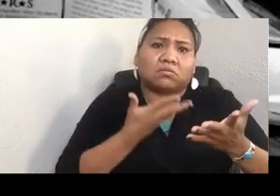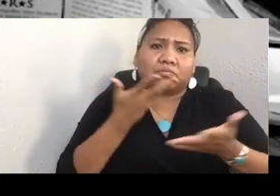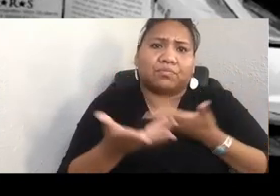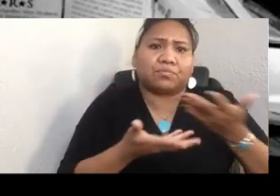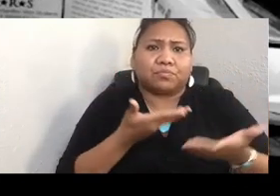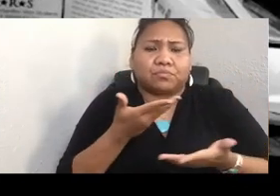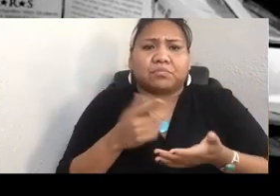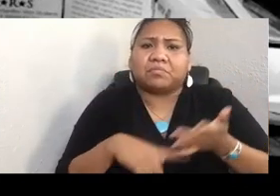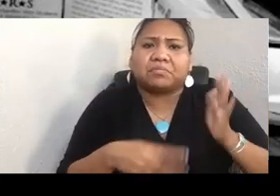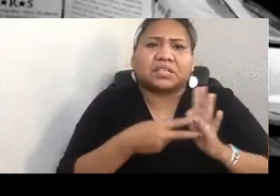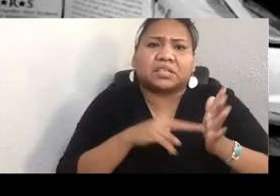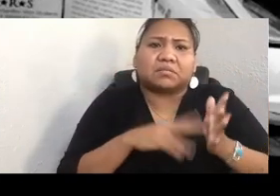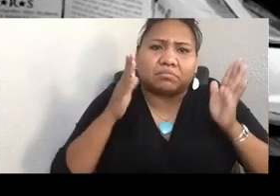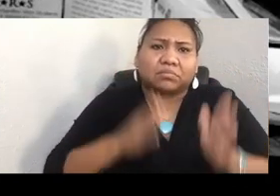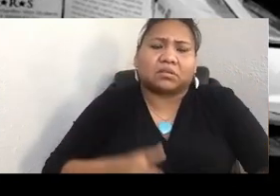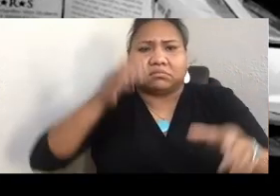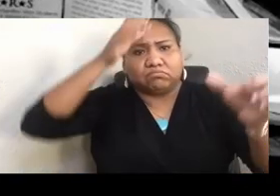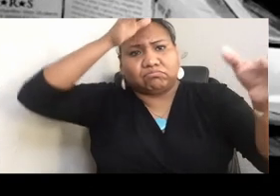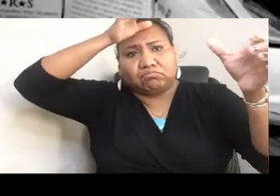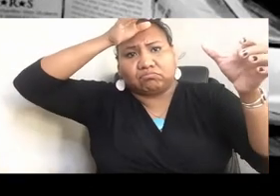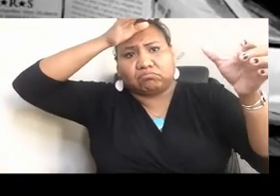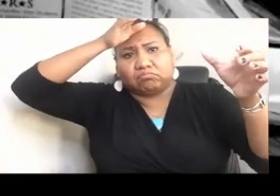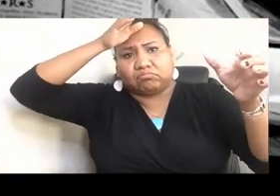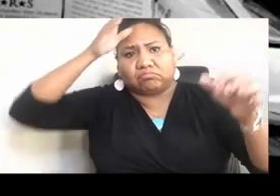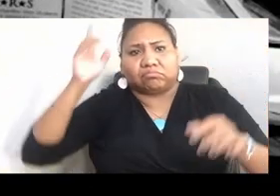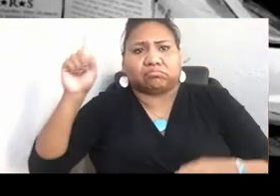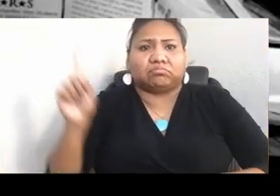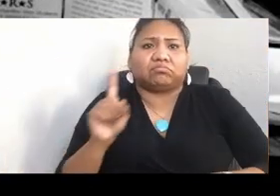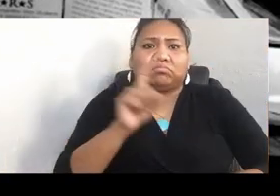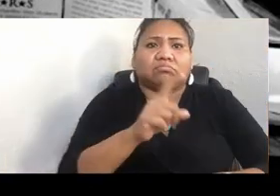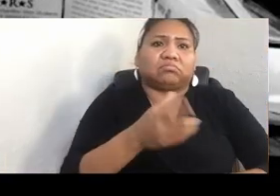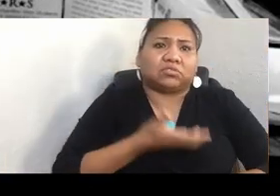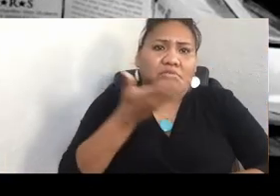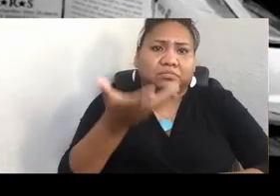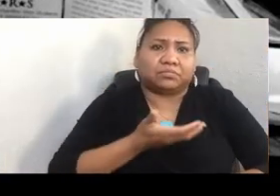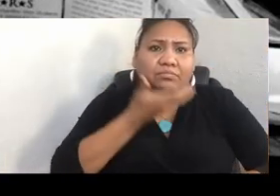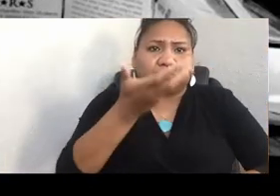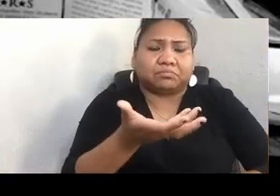with a chanted response that was written in a poem. One must find one's face.